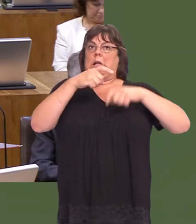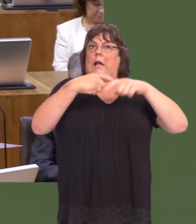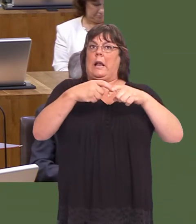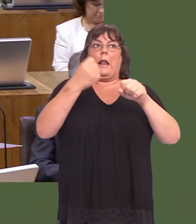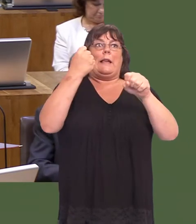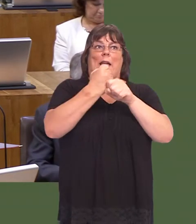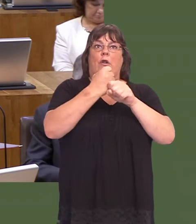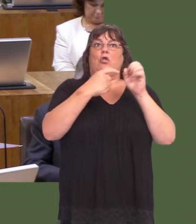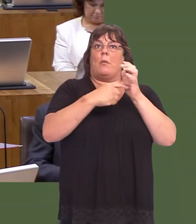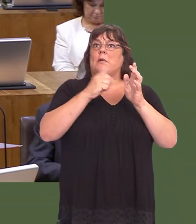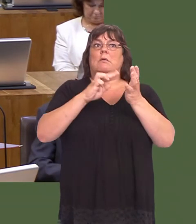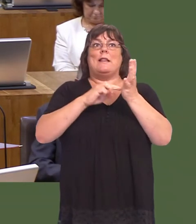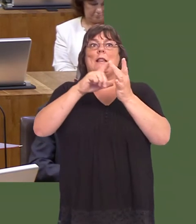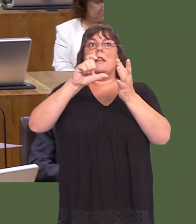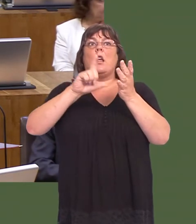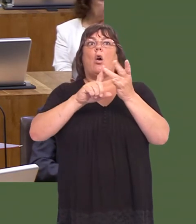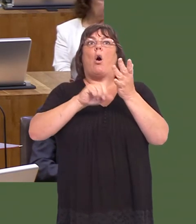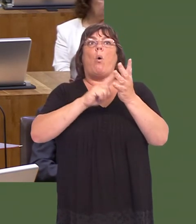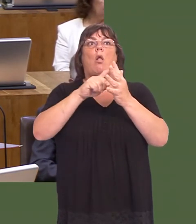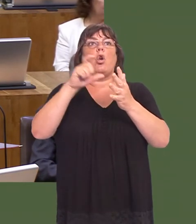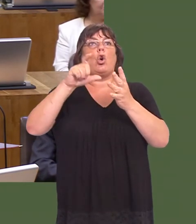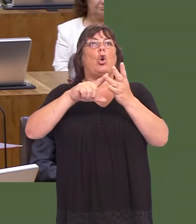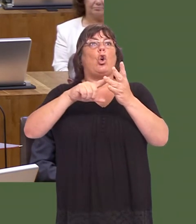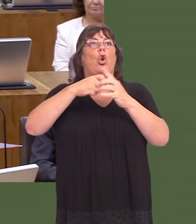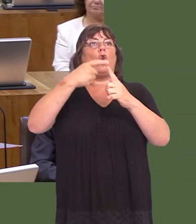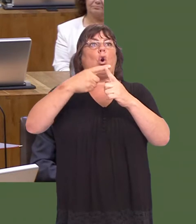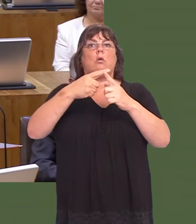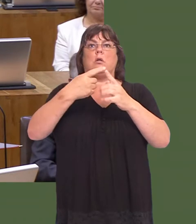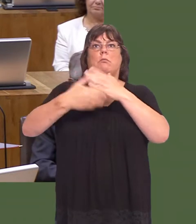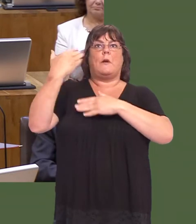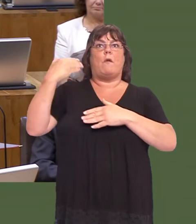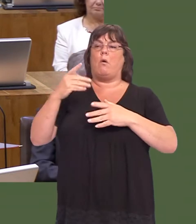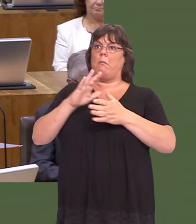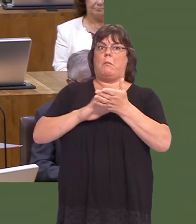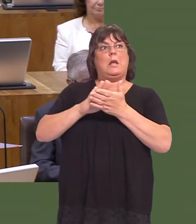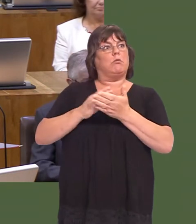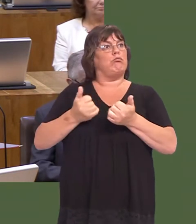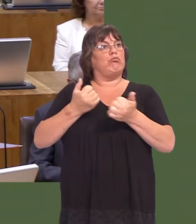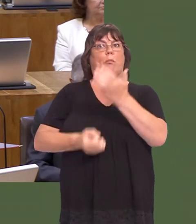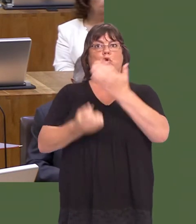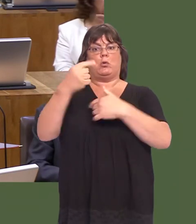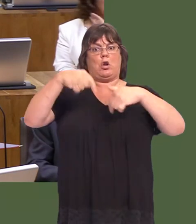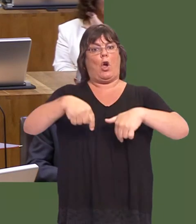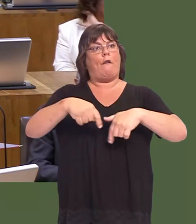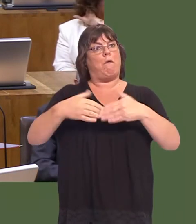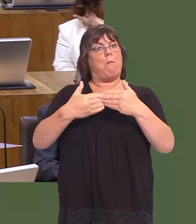Thomas, of course, at the moment; Nicole Cook and others in the pastóshows that we do have the facilities in place to promote cycling.